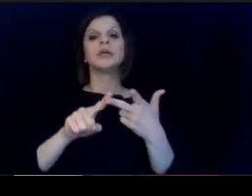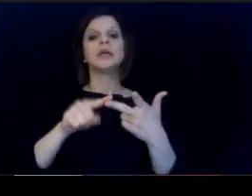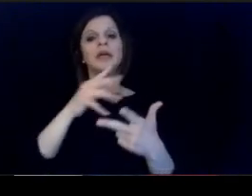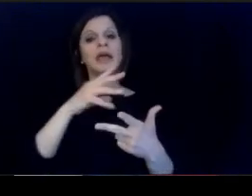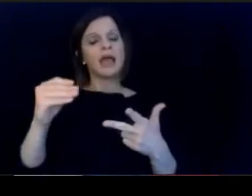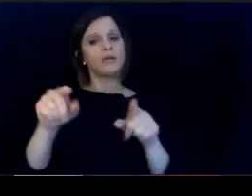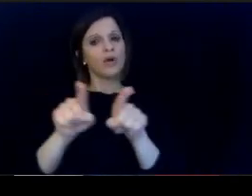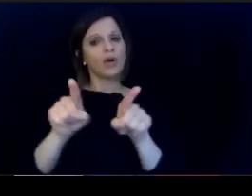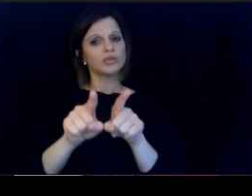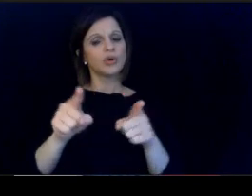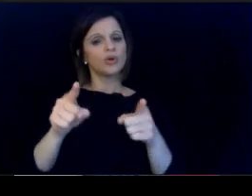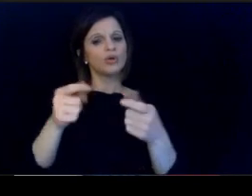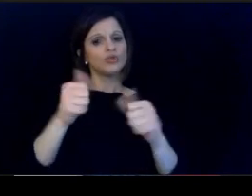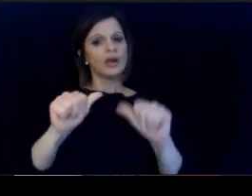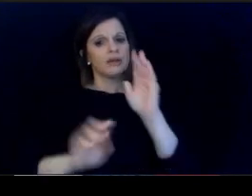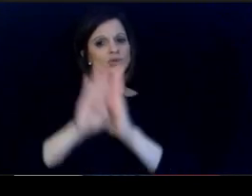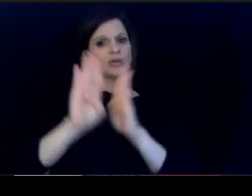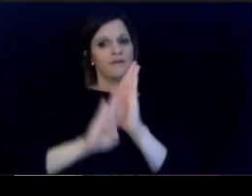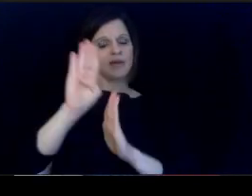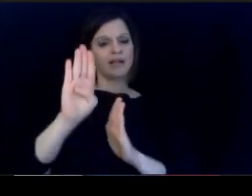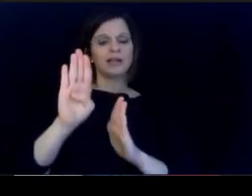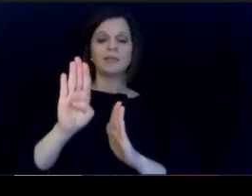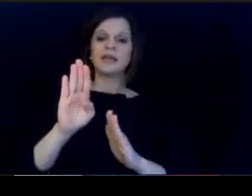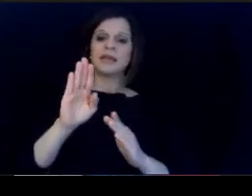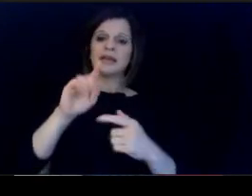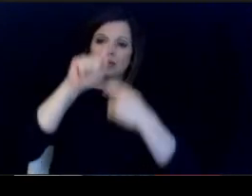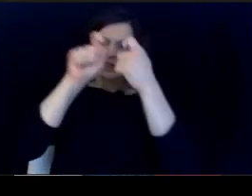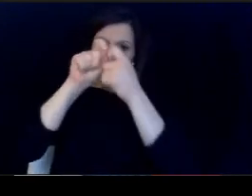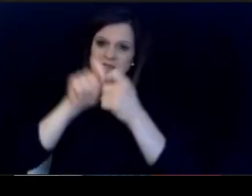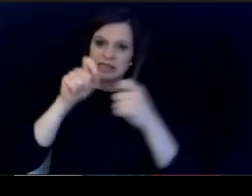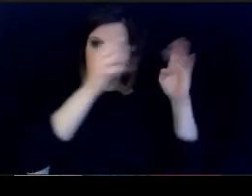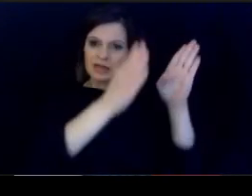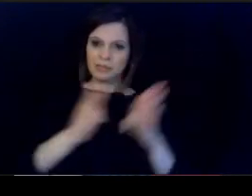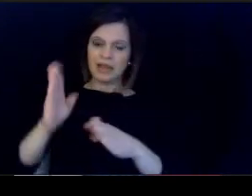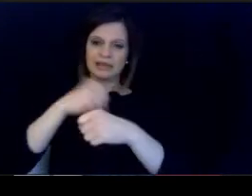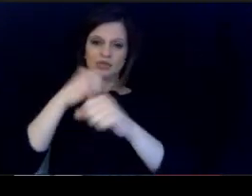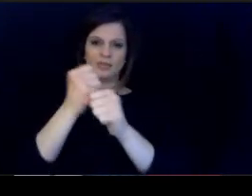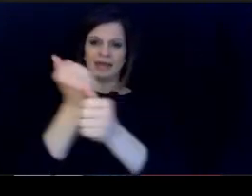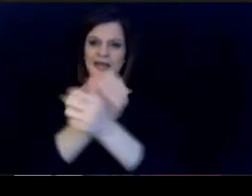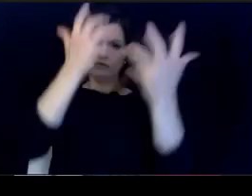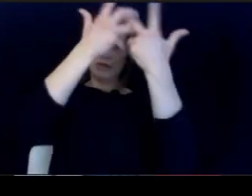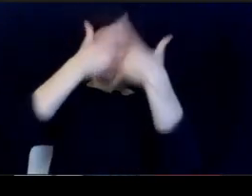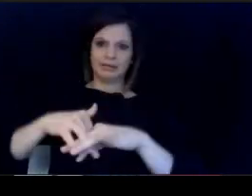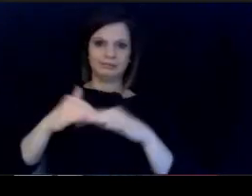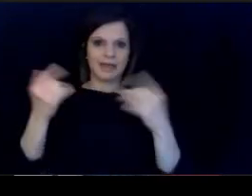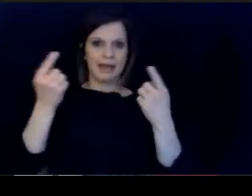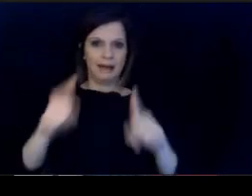what I consider to be a strategic overall plan. to make it happen, and this is the part of our continuing.